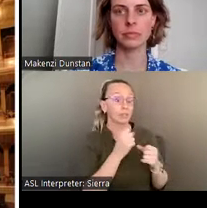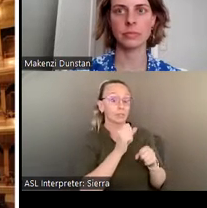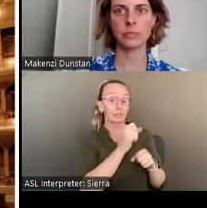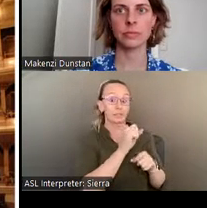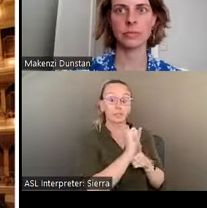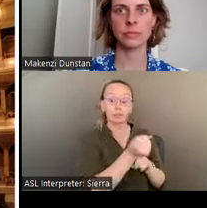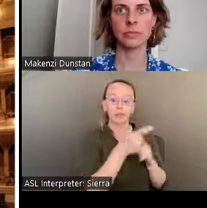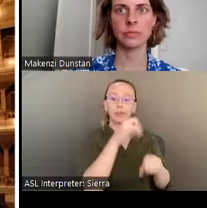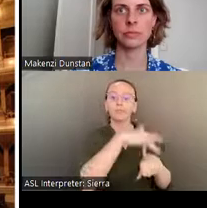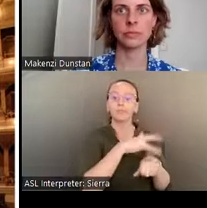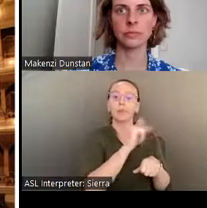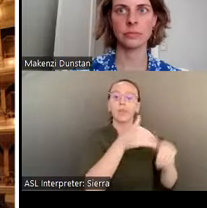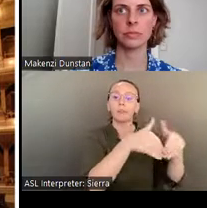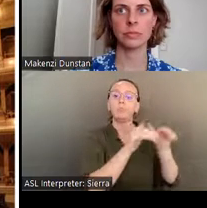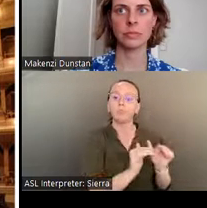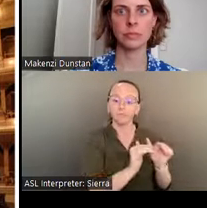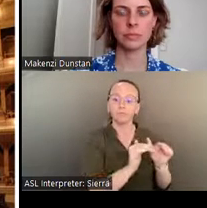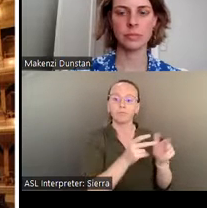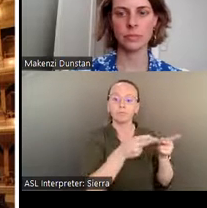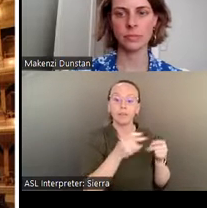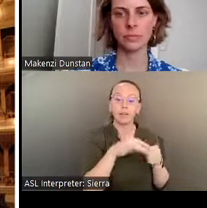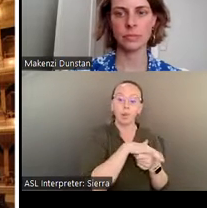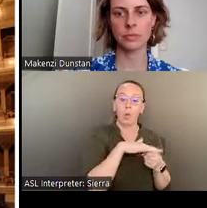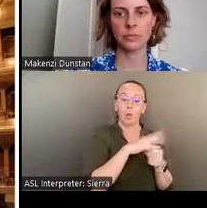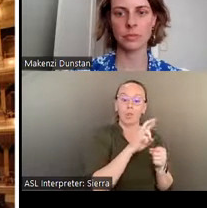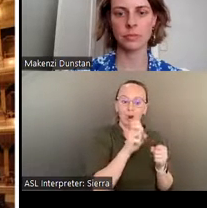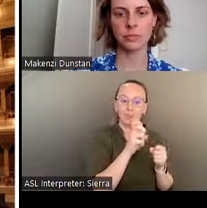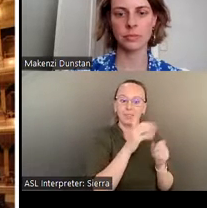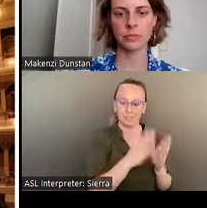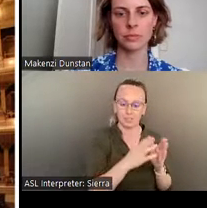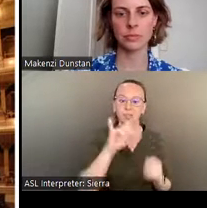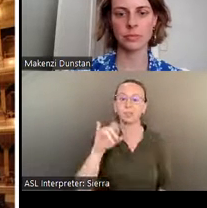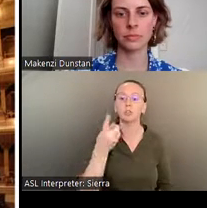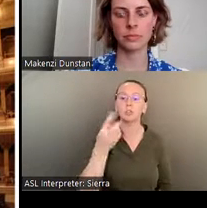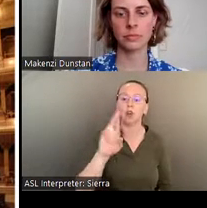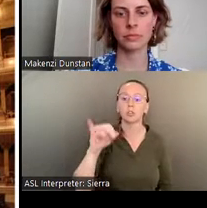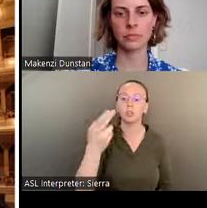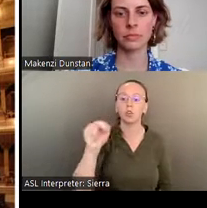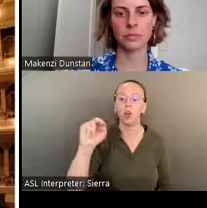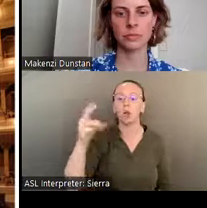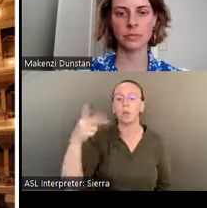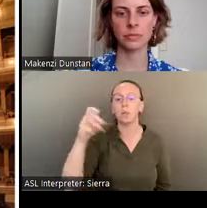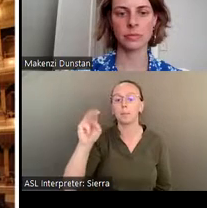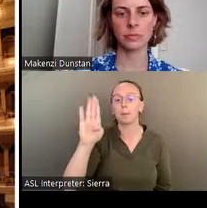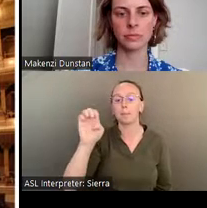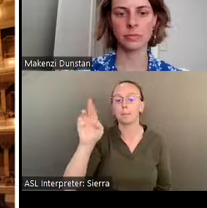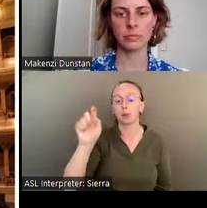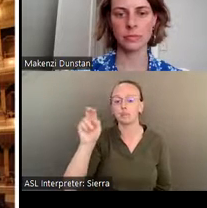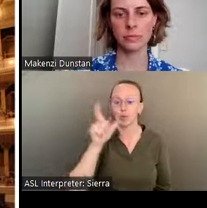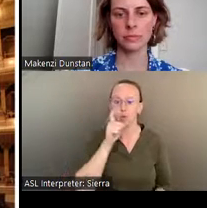of notables such as local pharmacist Dr. John Pemberton, who concocted the very first original